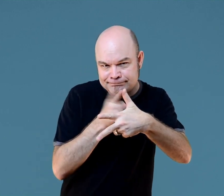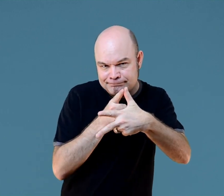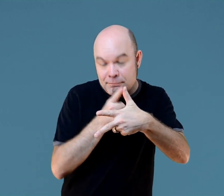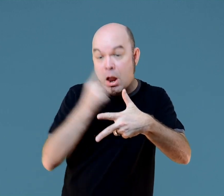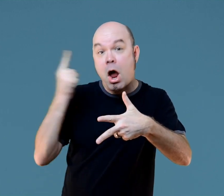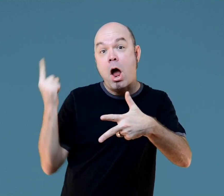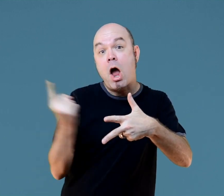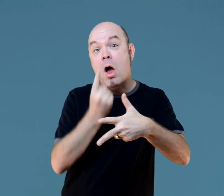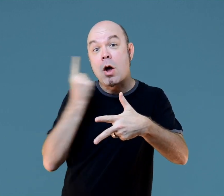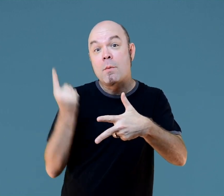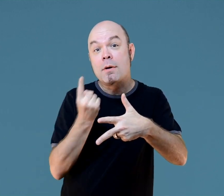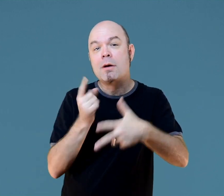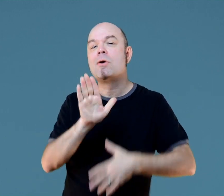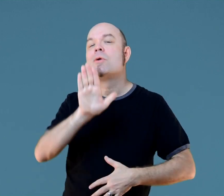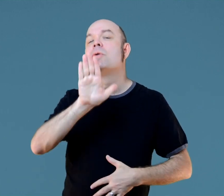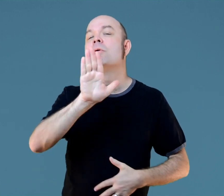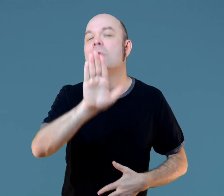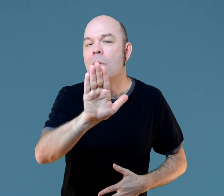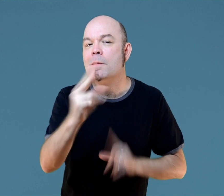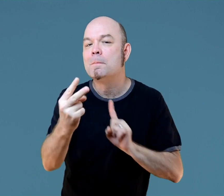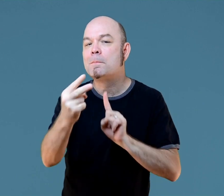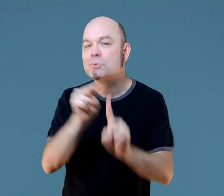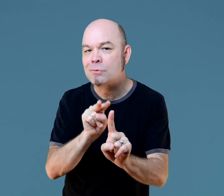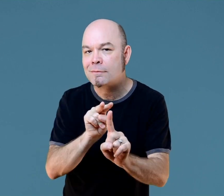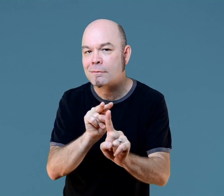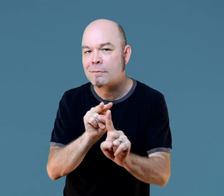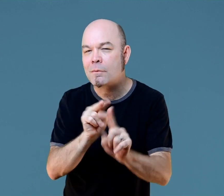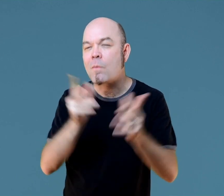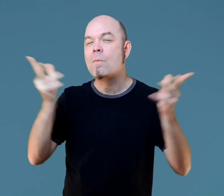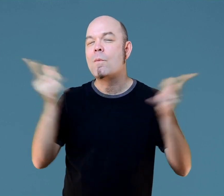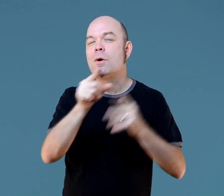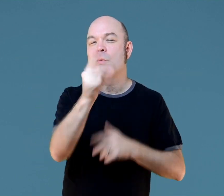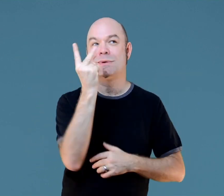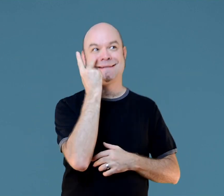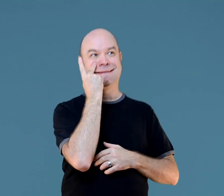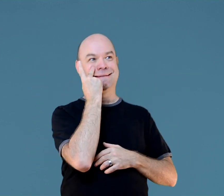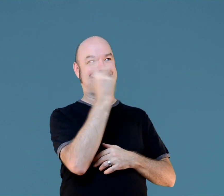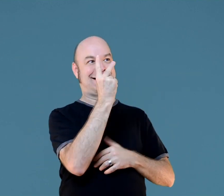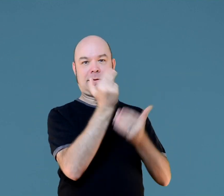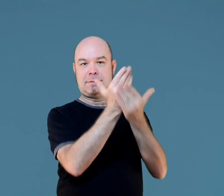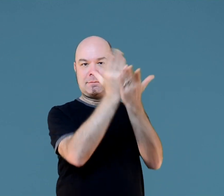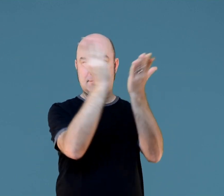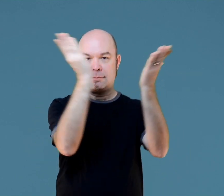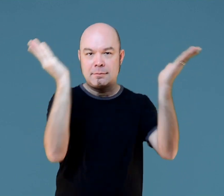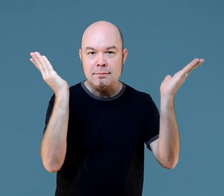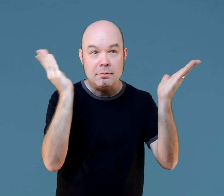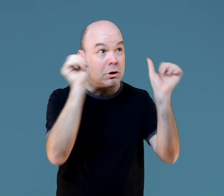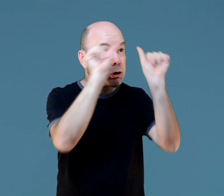The first is you always sign from your perspective. What you see